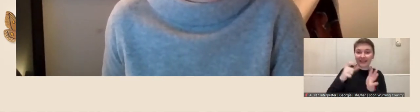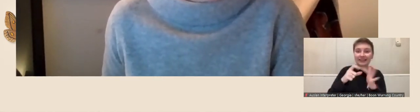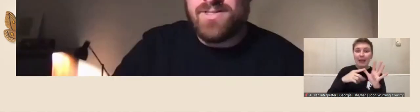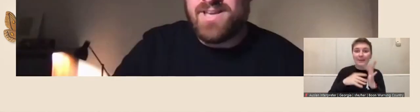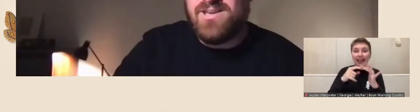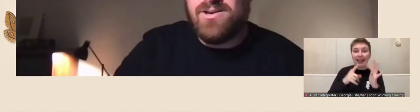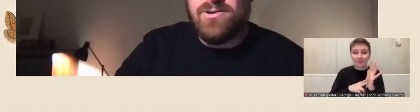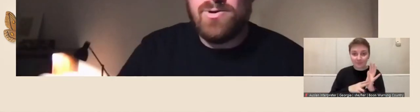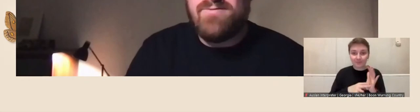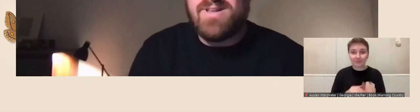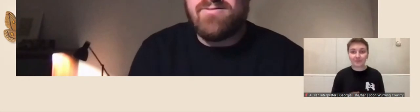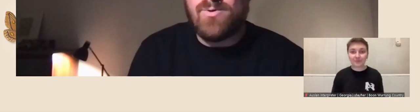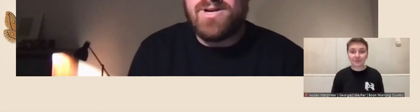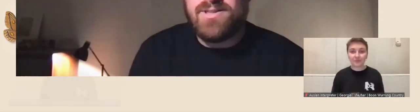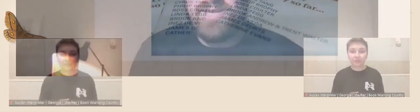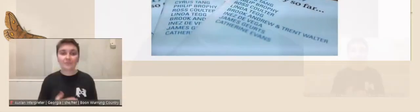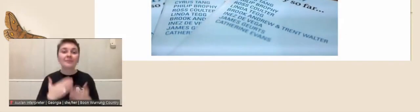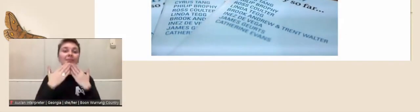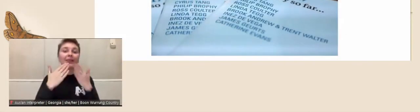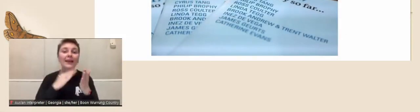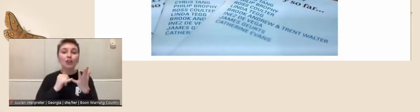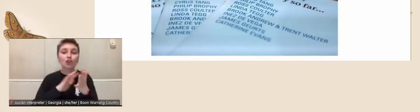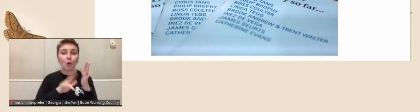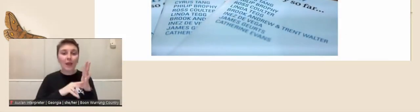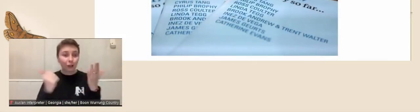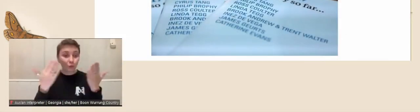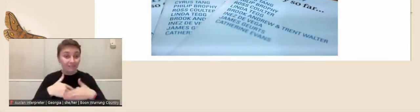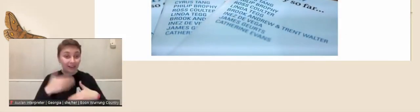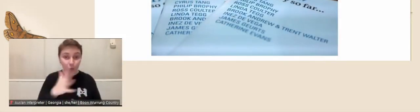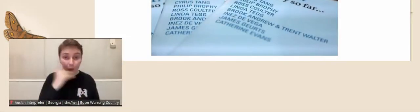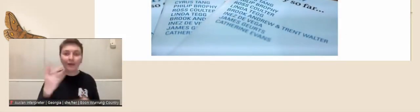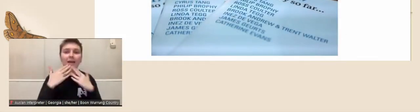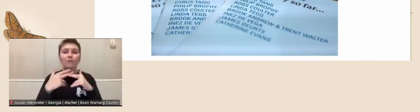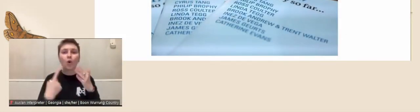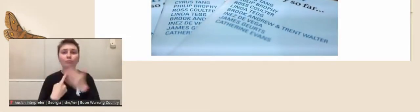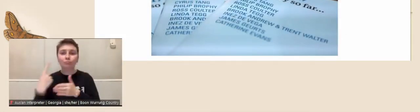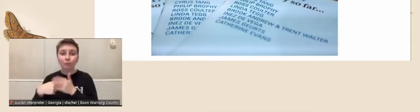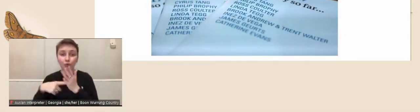Damien Hodginson: Shona, thank you, good evening everyone and thanks for the opportunity to speak about the Georges Mora Fellowship this evening,